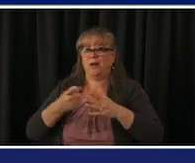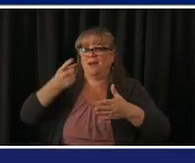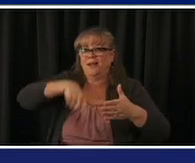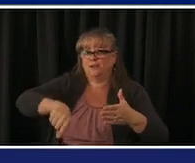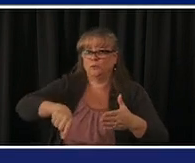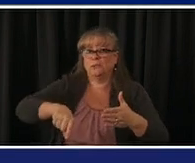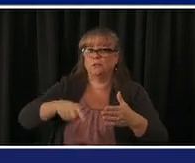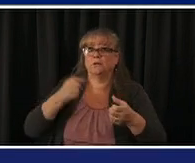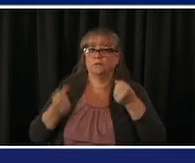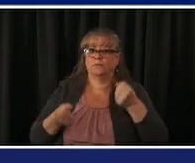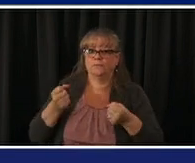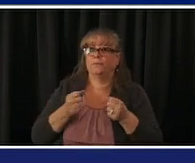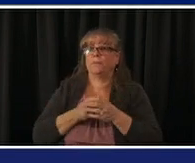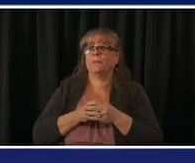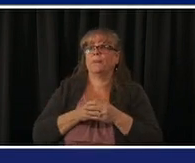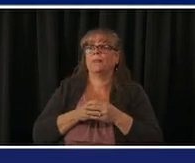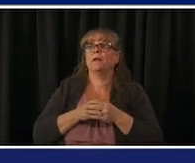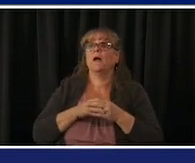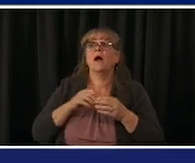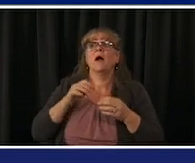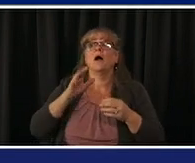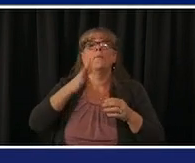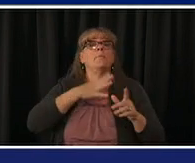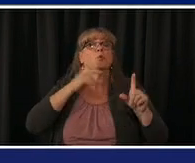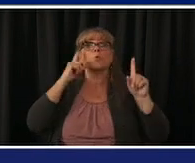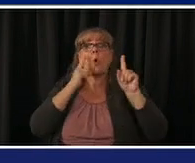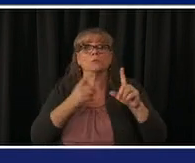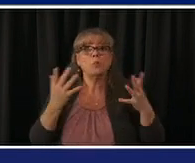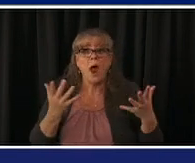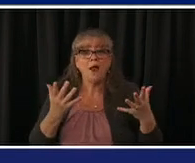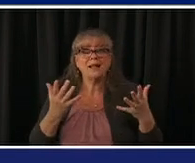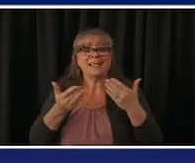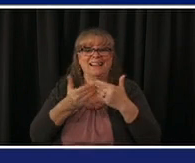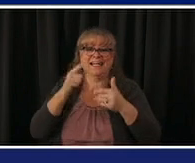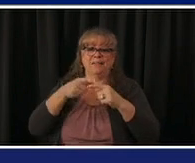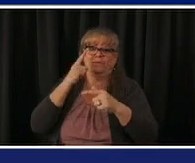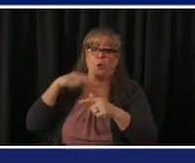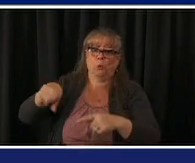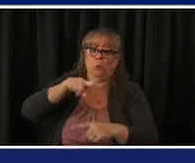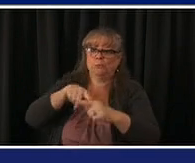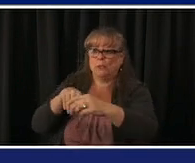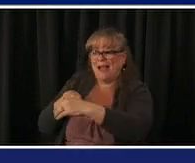making it easy for people right it's your local pharmacy it's a drive-through clinic it's your